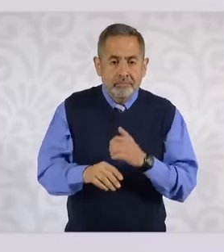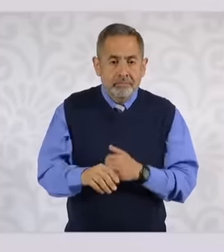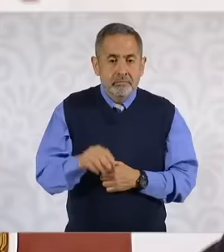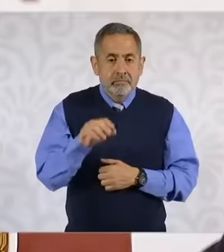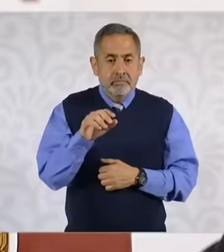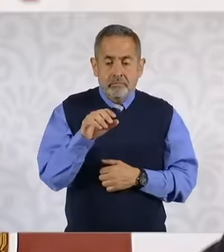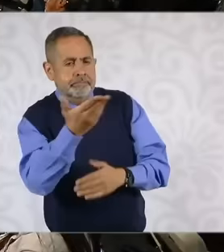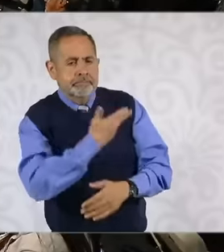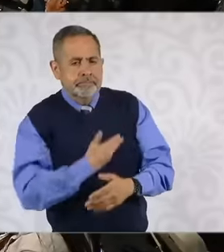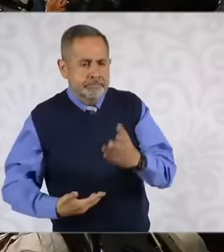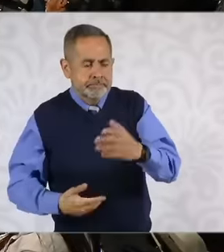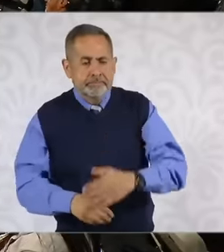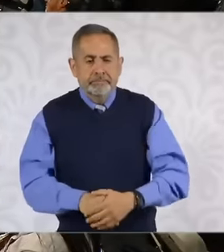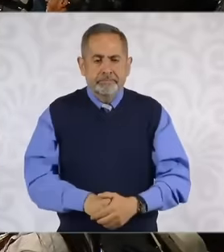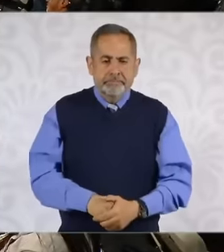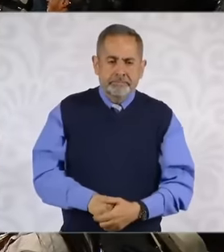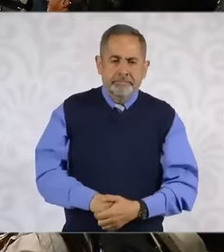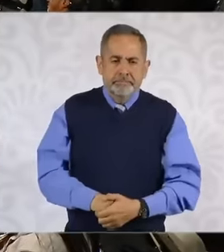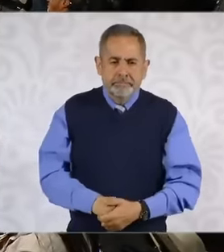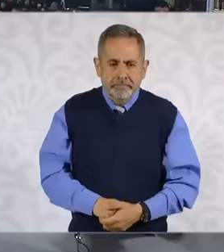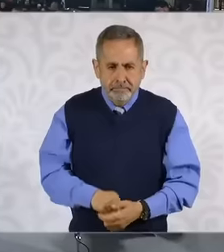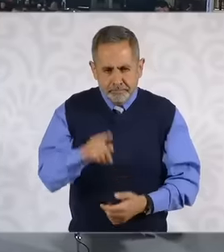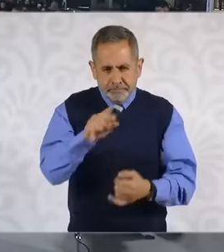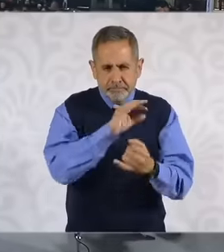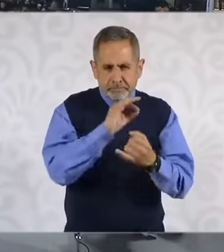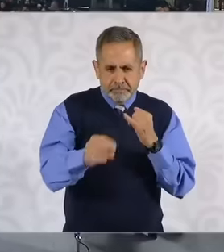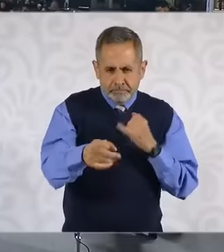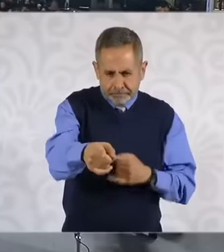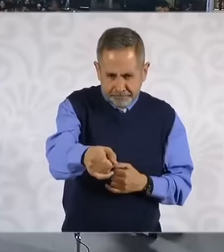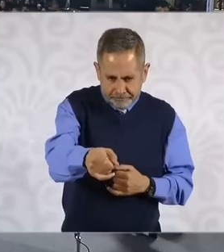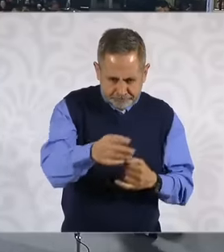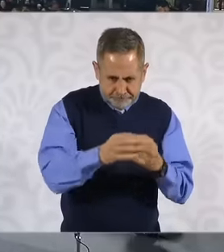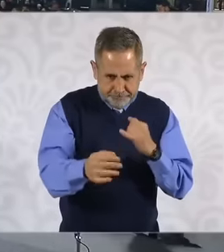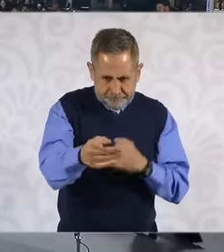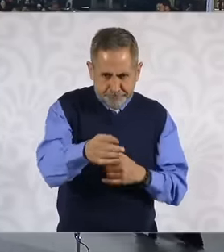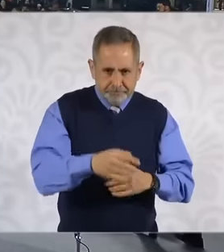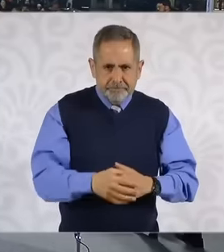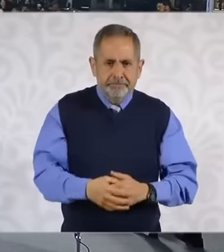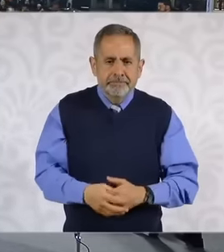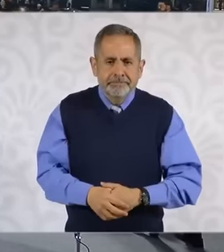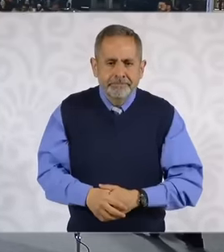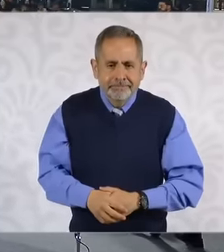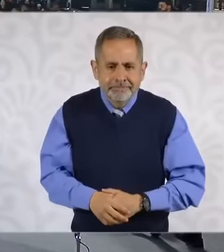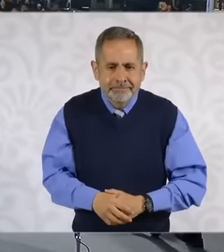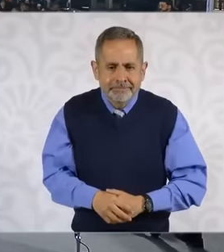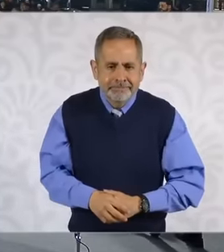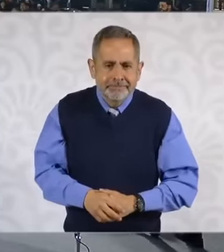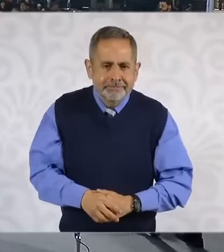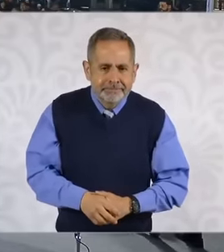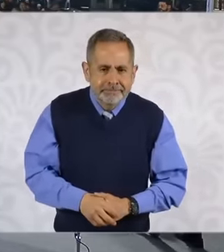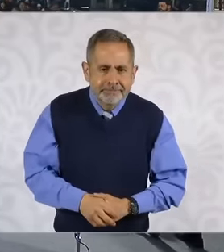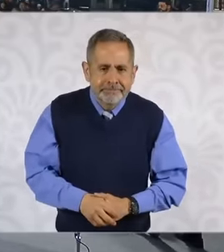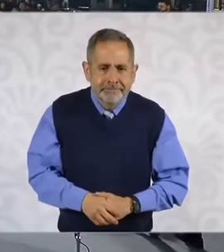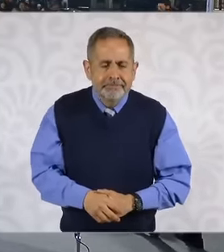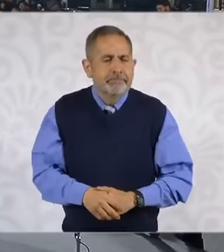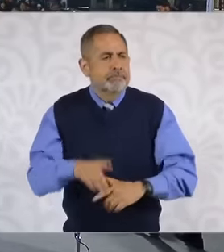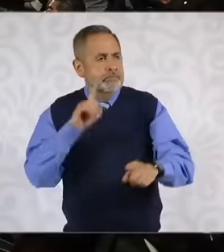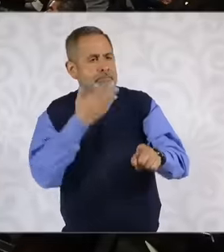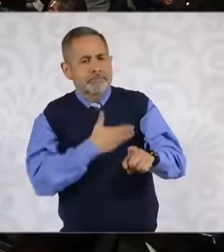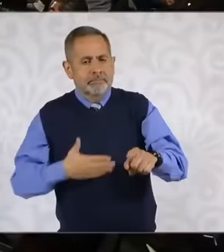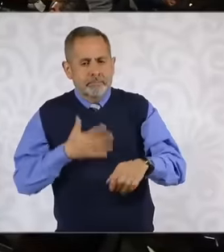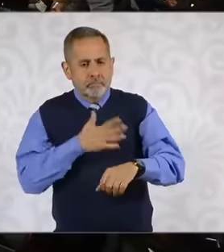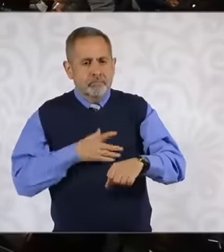of Mexico, let's see the last one here ahead, which was the Tómbola and president. Good morning, Thank you, my